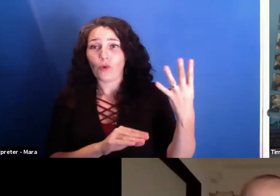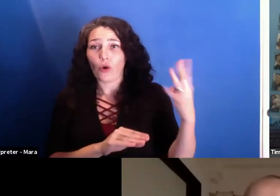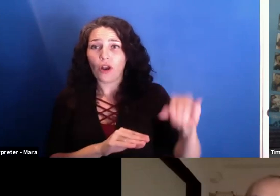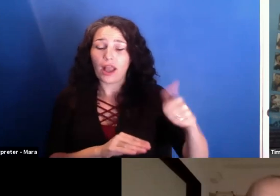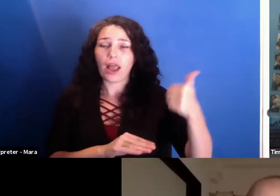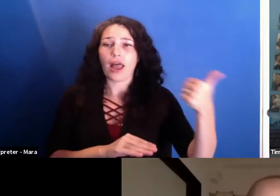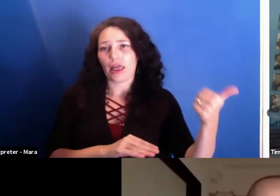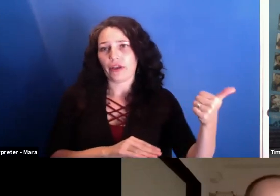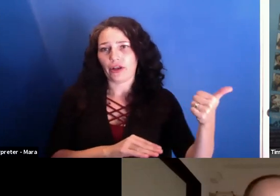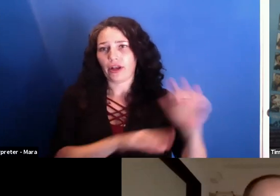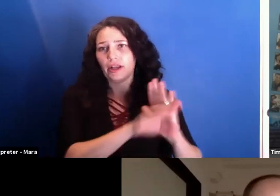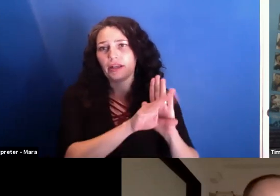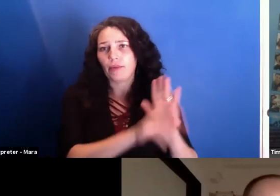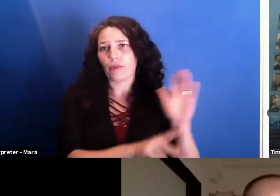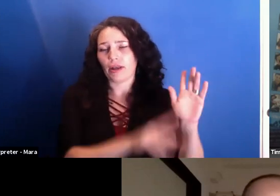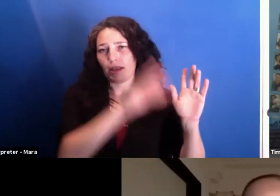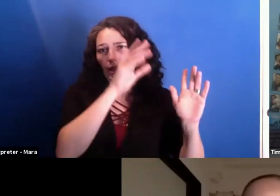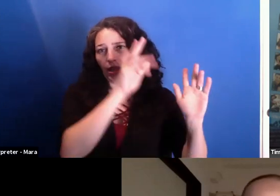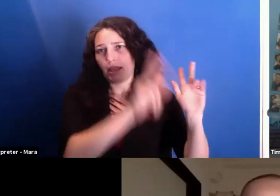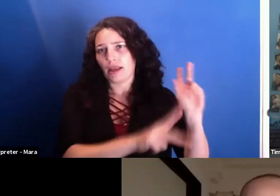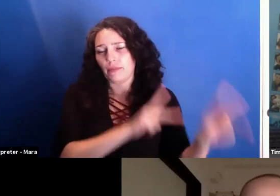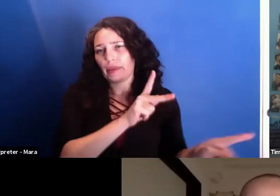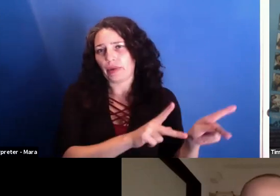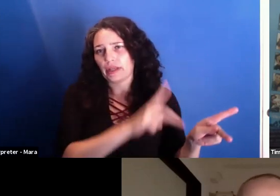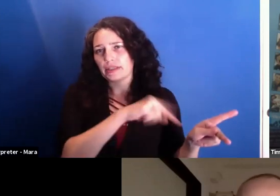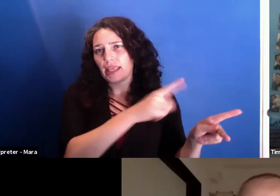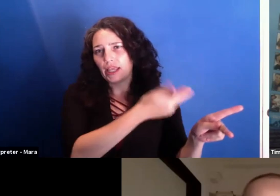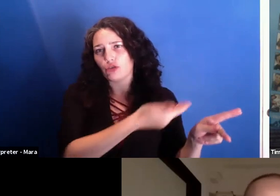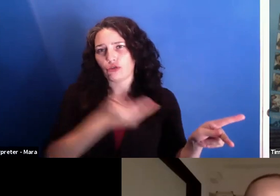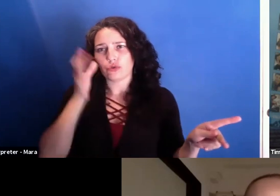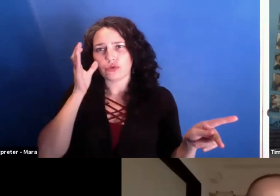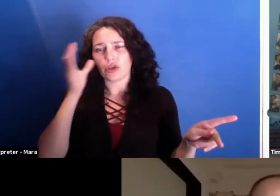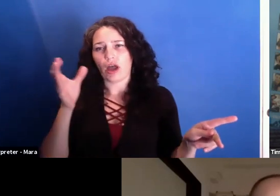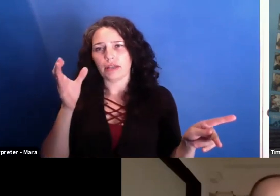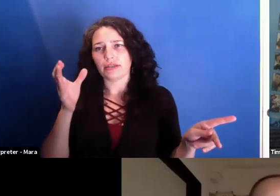was the first concert for the band after they signed on with Universal.